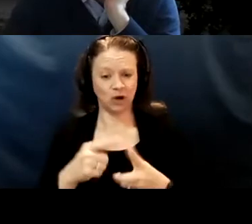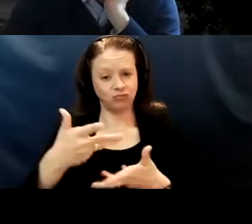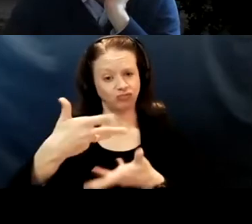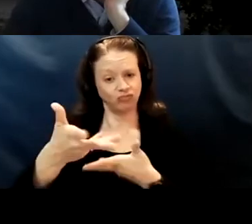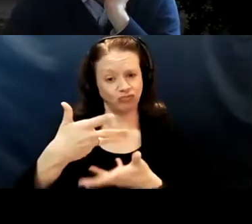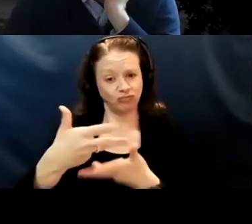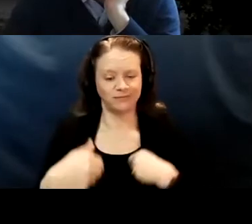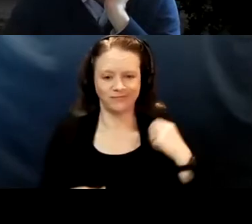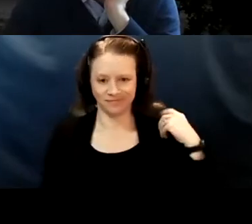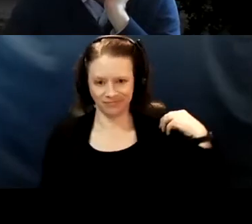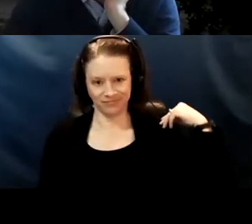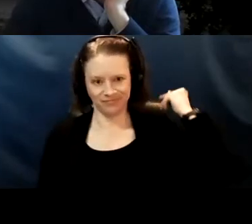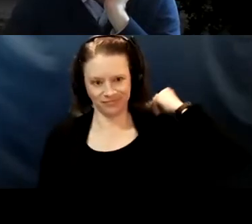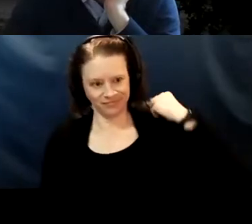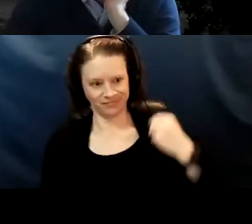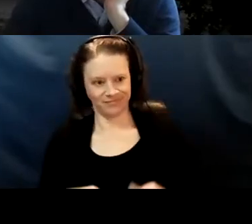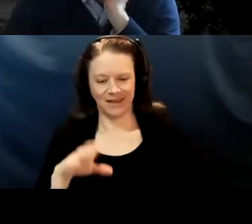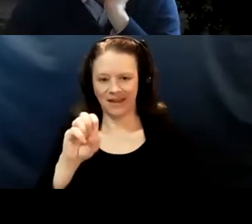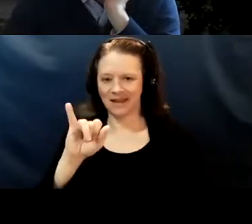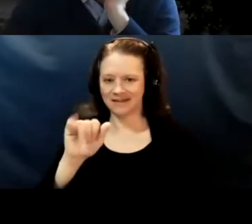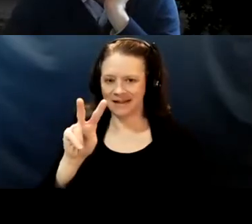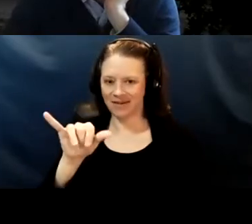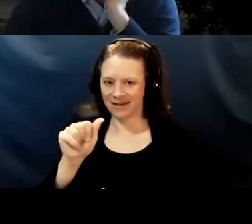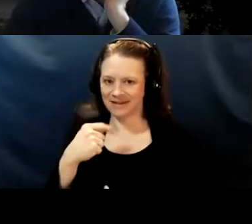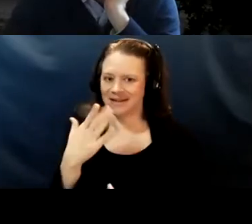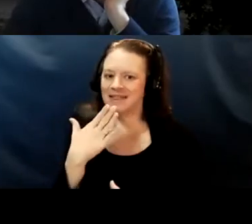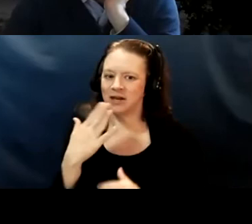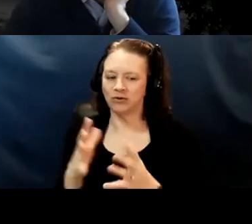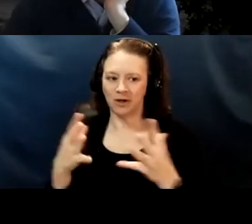Thank you, both Andy and Christina for those questions. And given time,